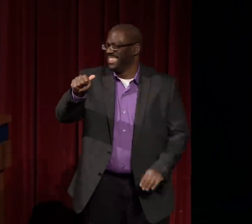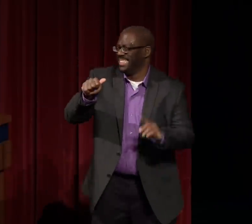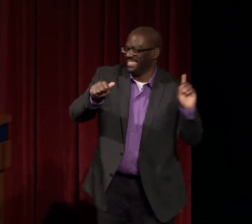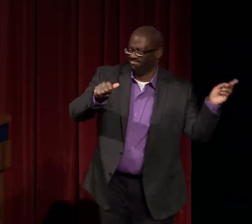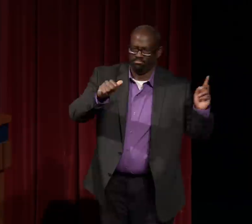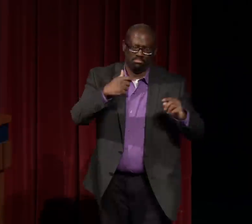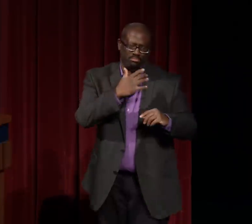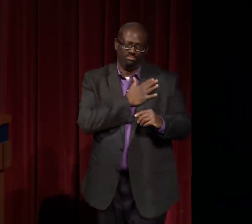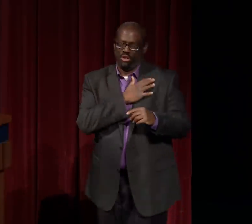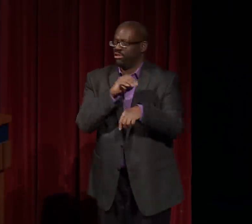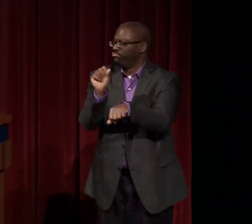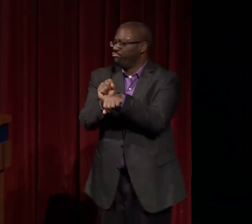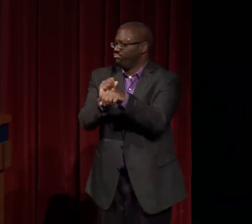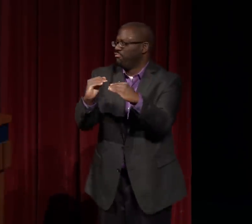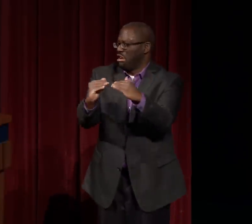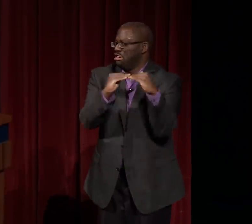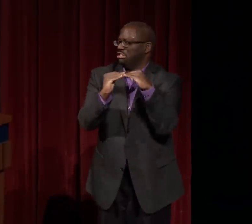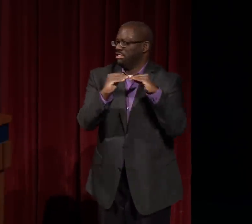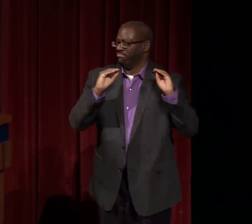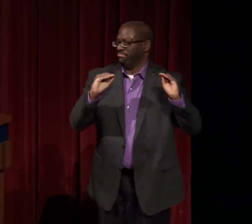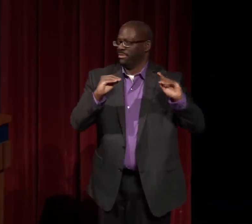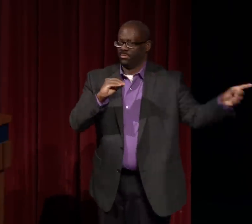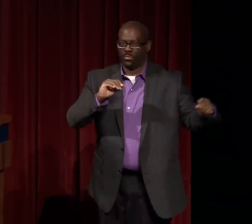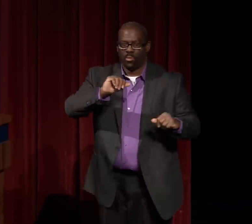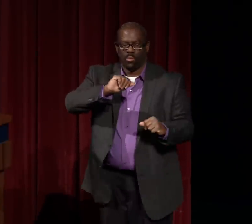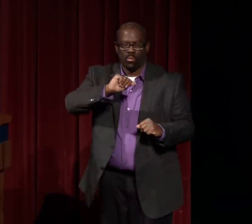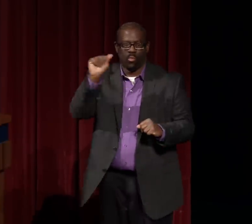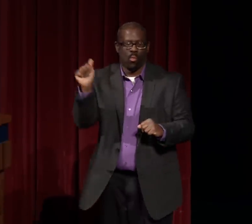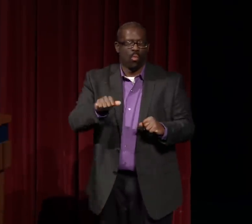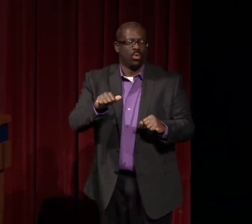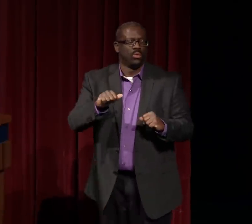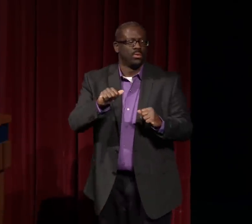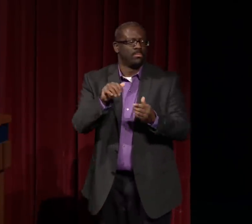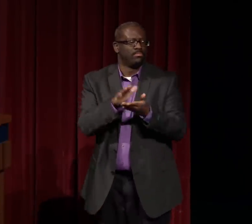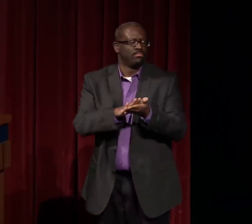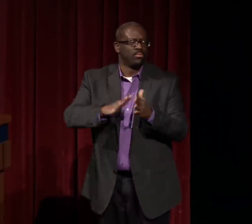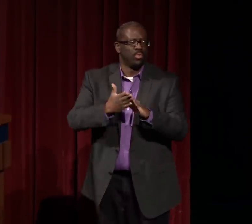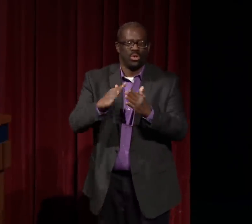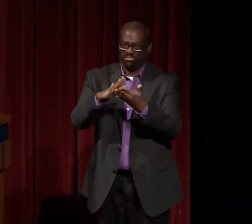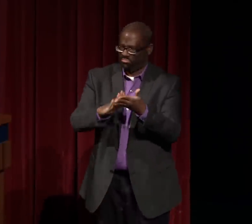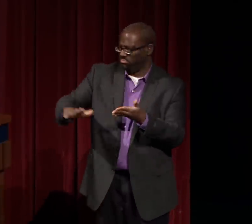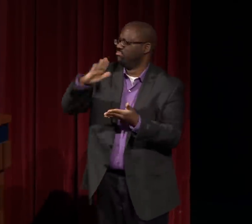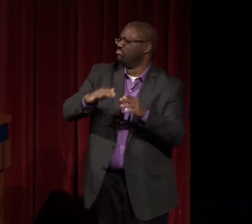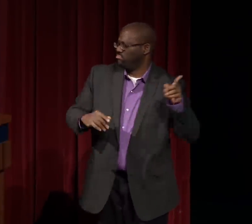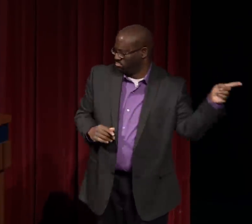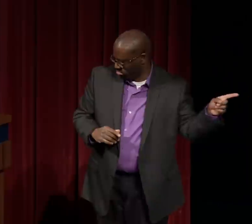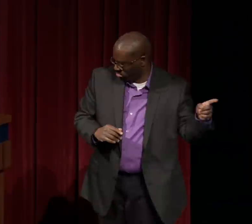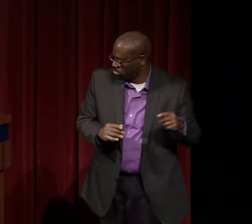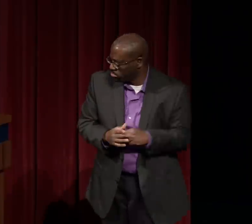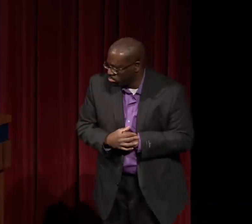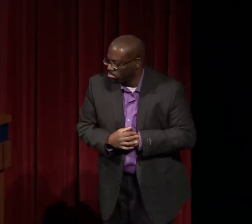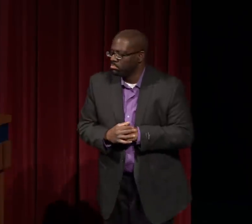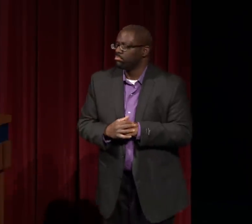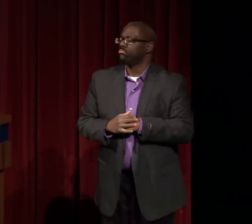This is Lisa, the colleague that I spoke of earlier. And she works at the Austin Community College